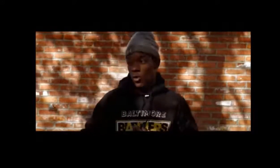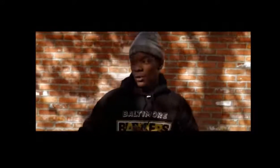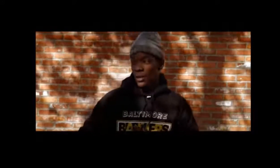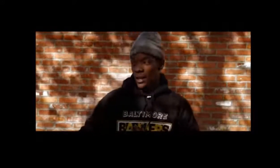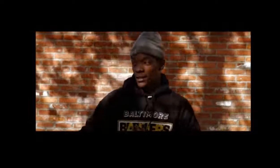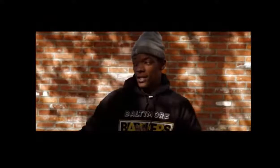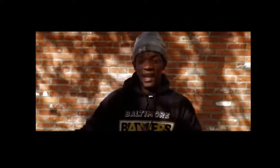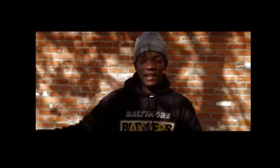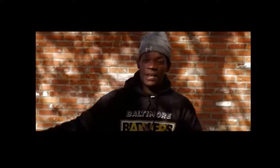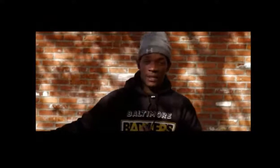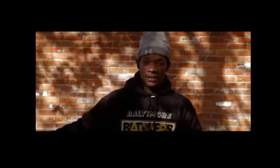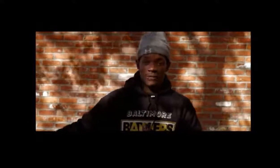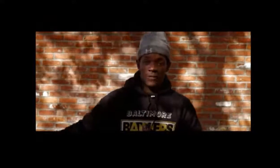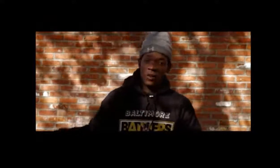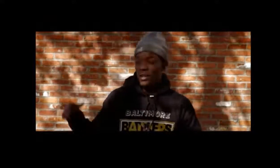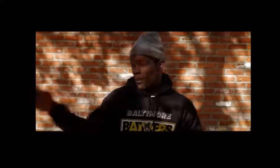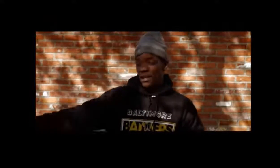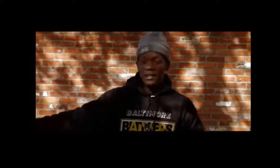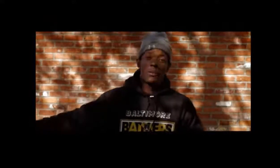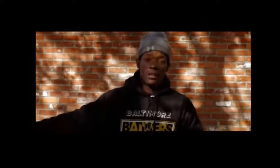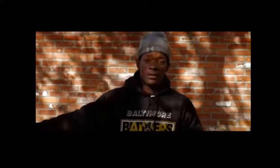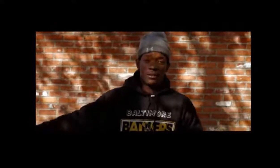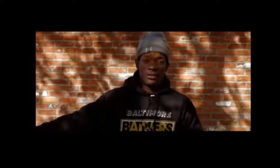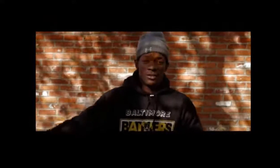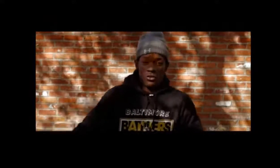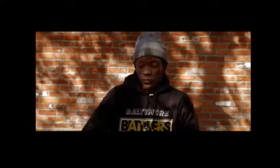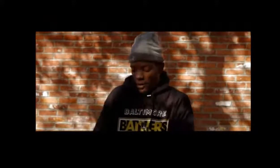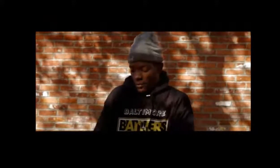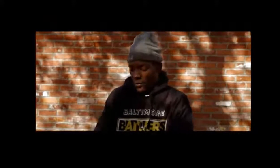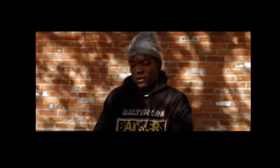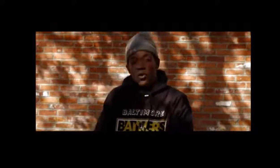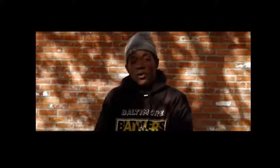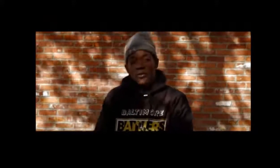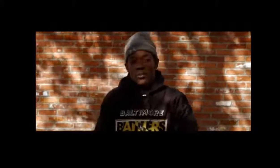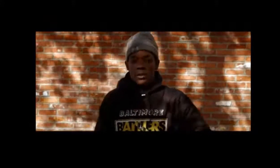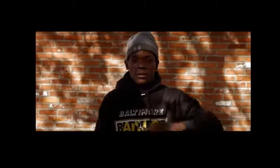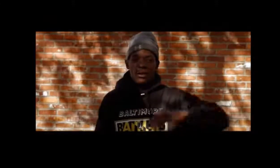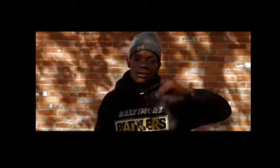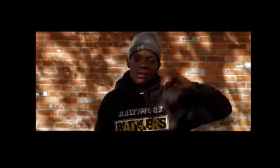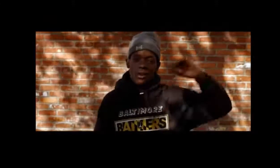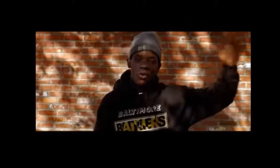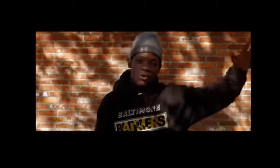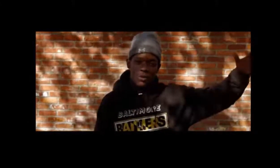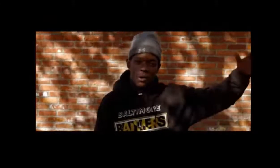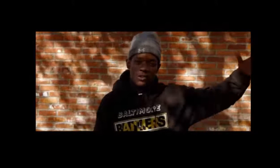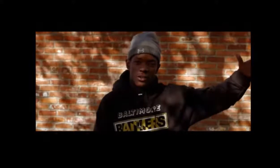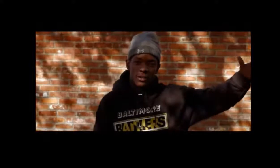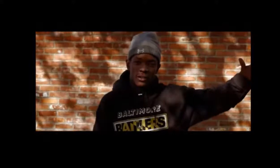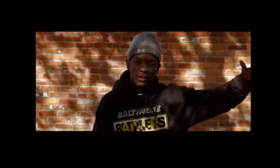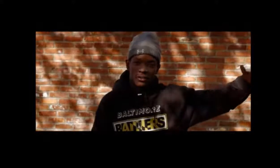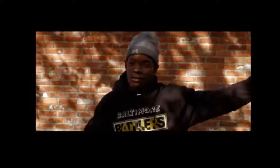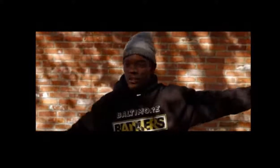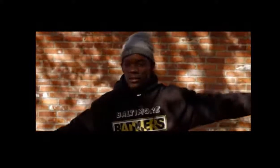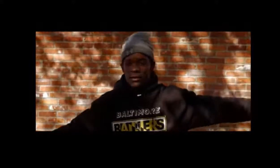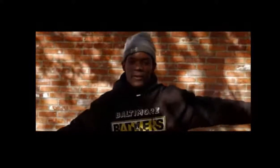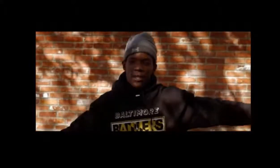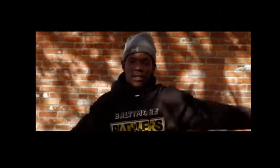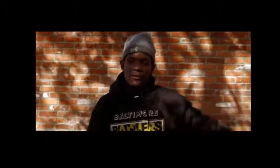different and it's still fun and if he get nice in it he knows somebody one of our brothers that don't play that ain't nice